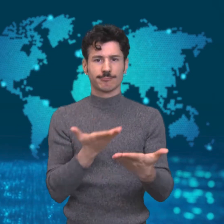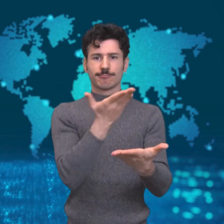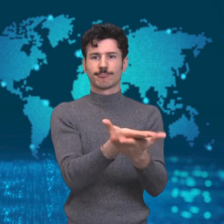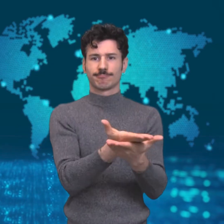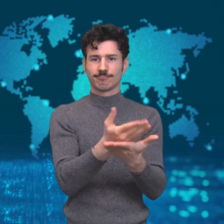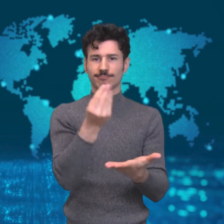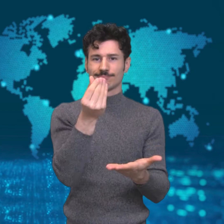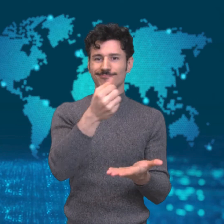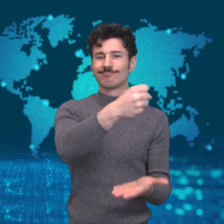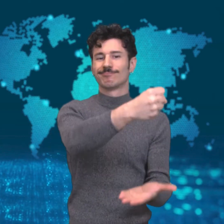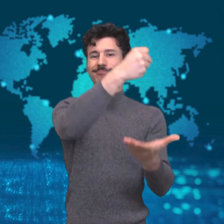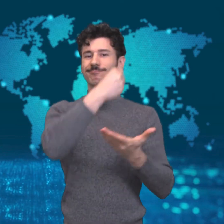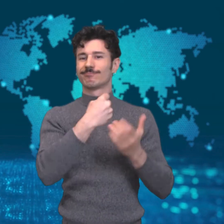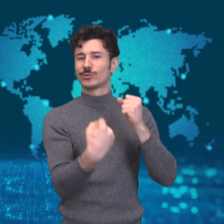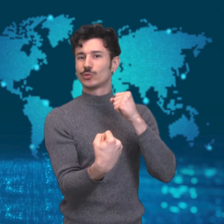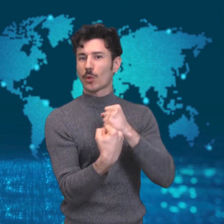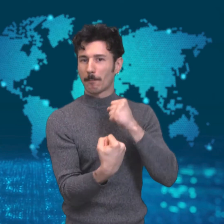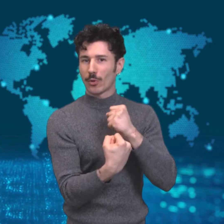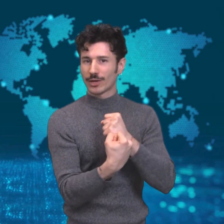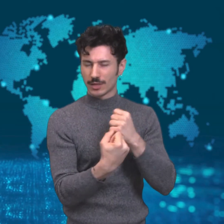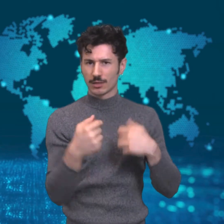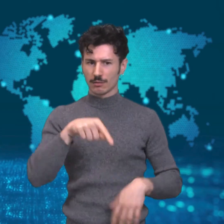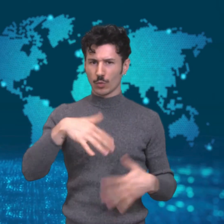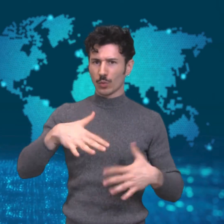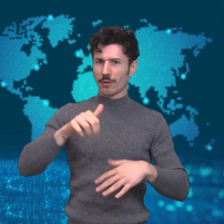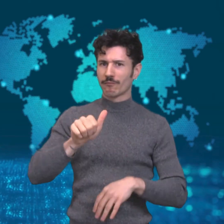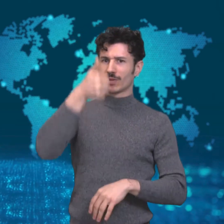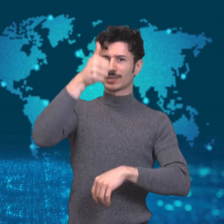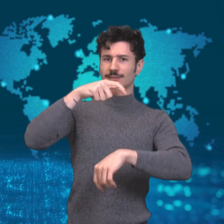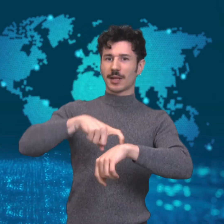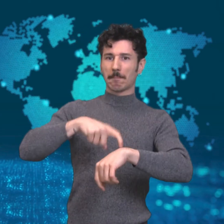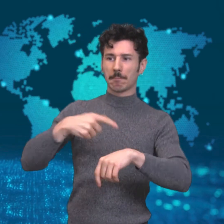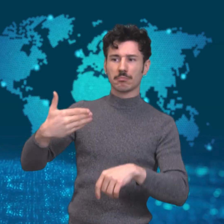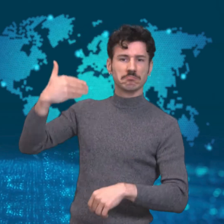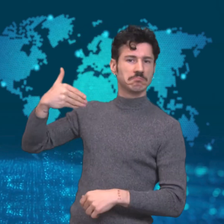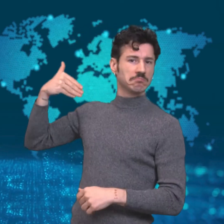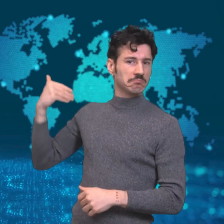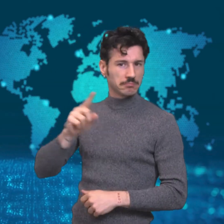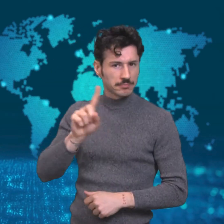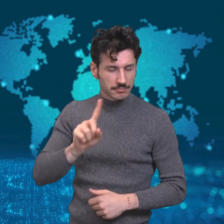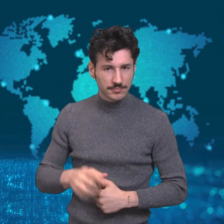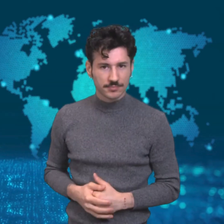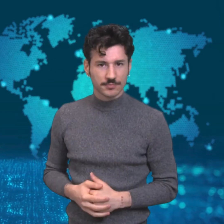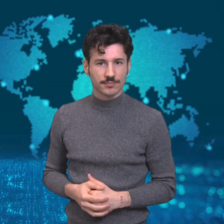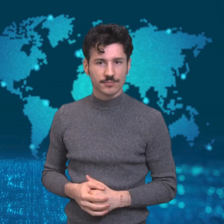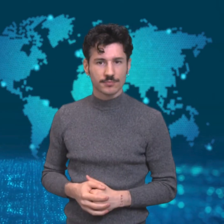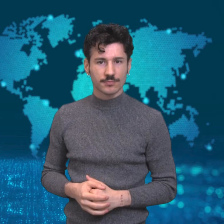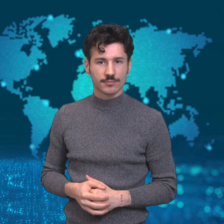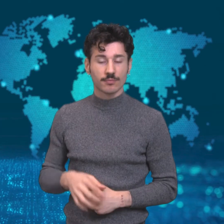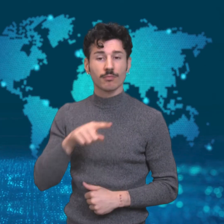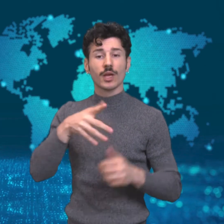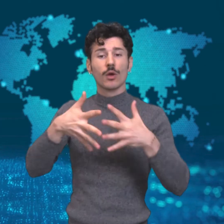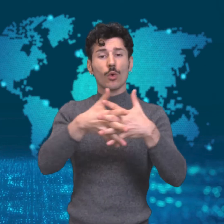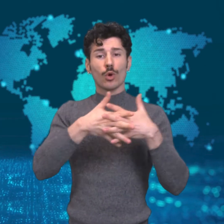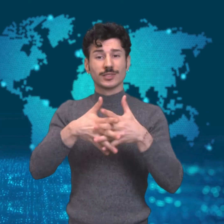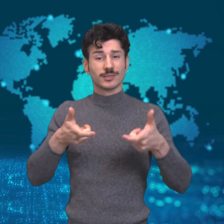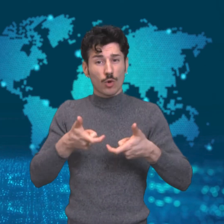At least 3 million unemployment claims were filed, the most in history.